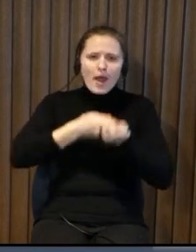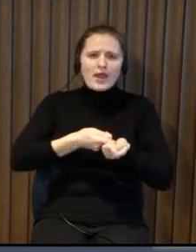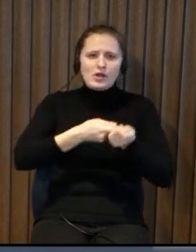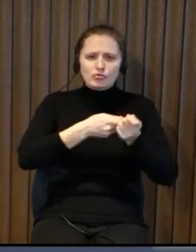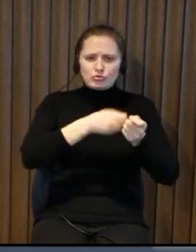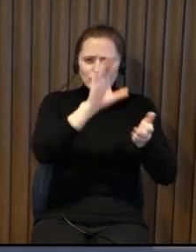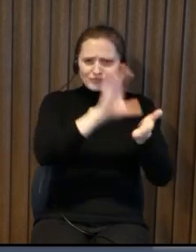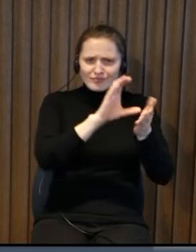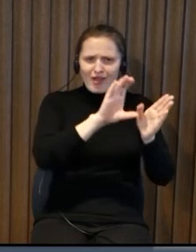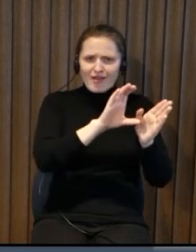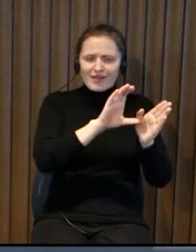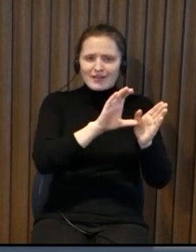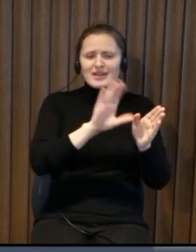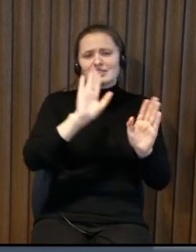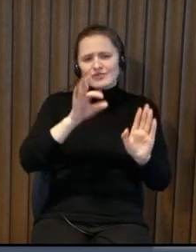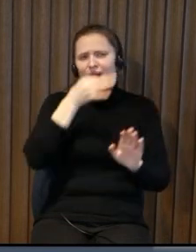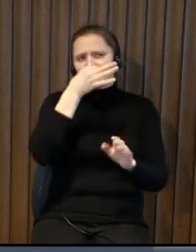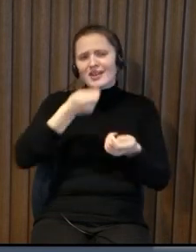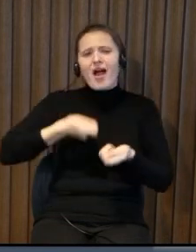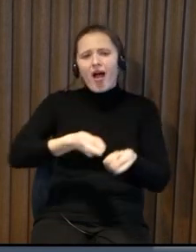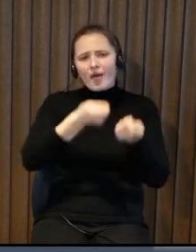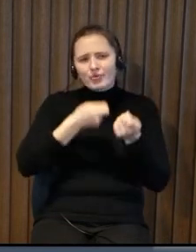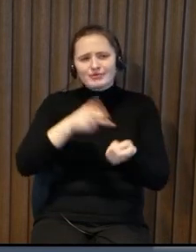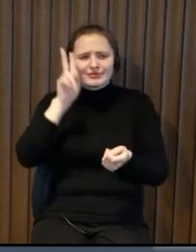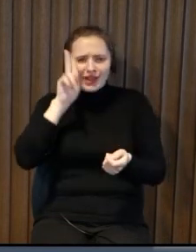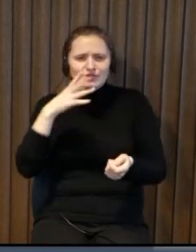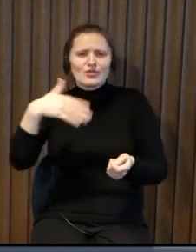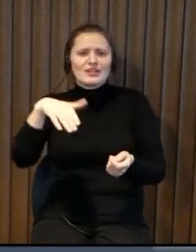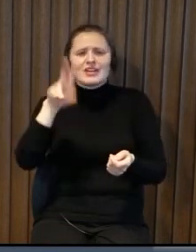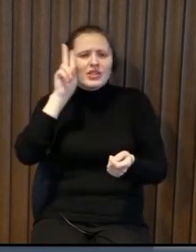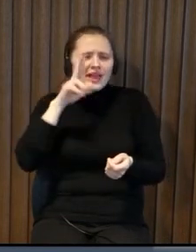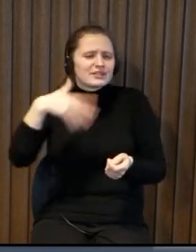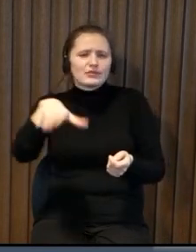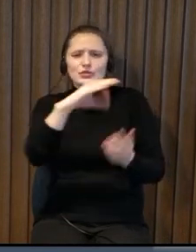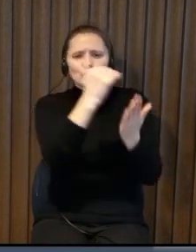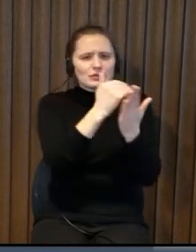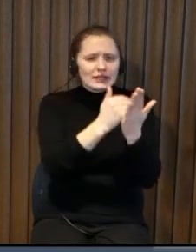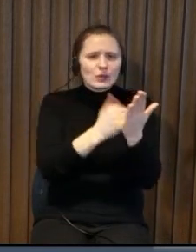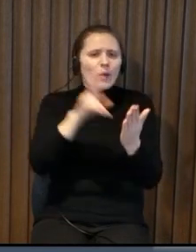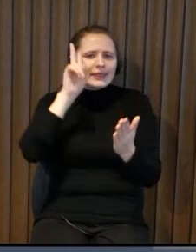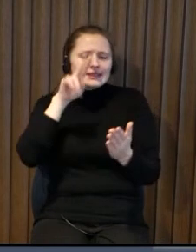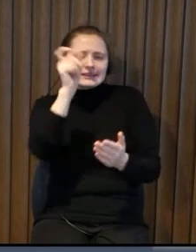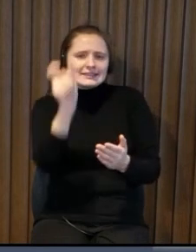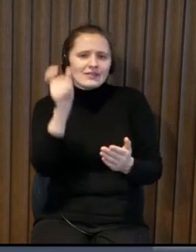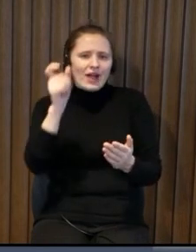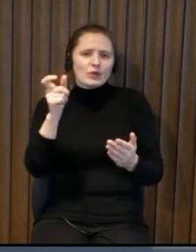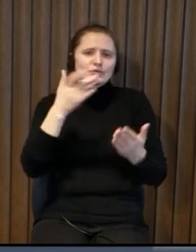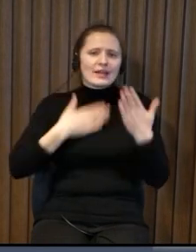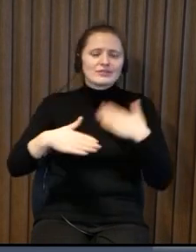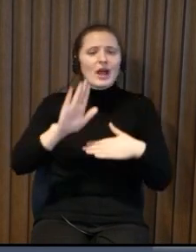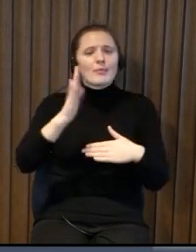very often the bathrooms for the disabled people very often are turned into the storage place for